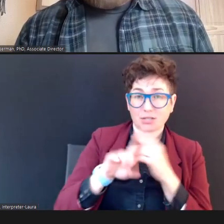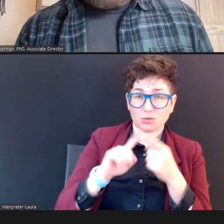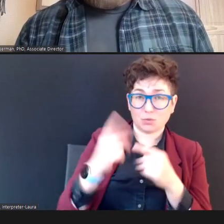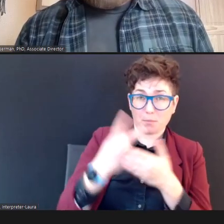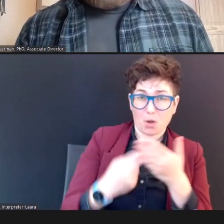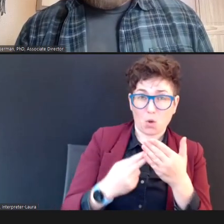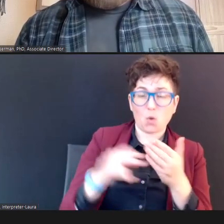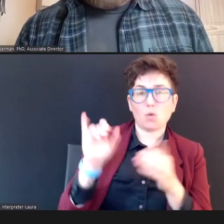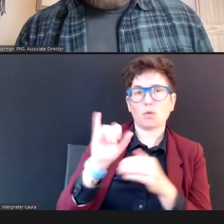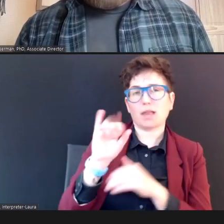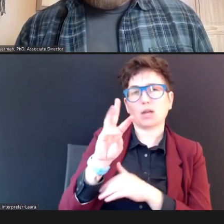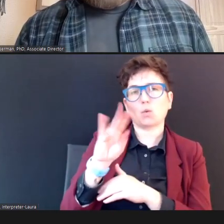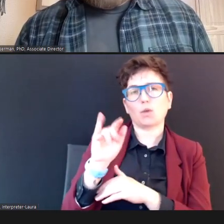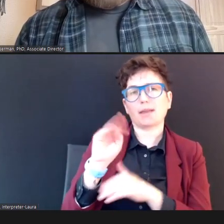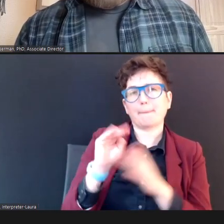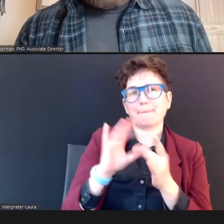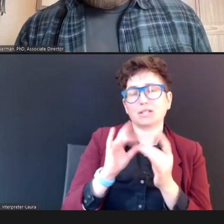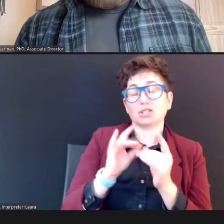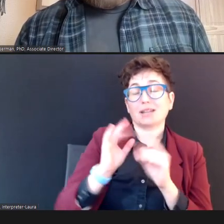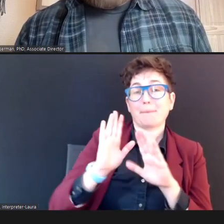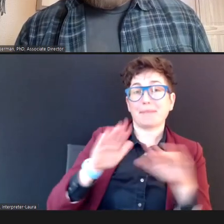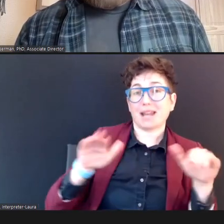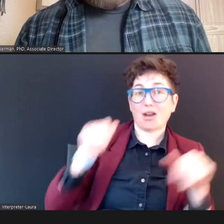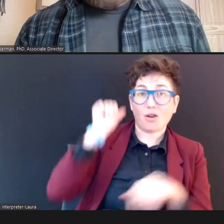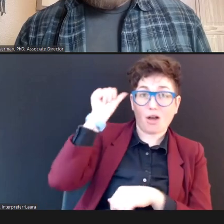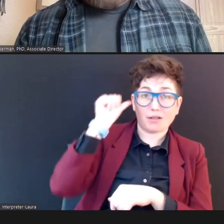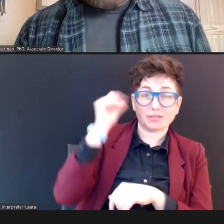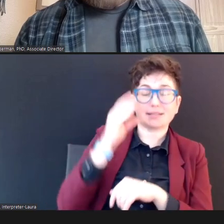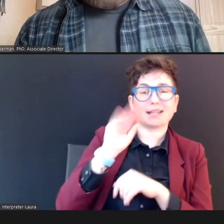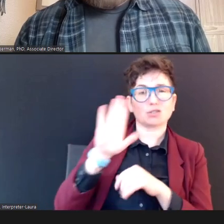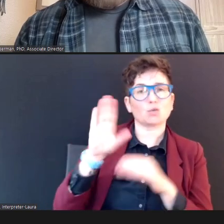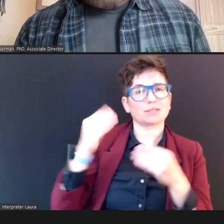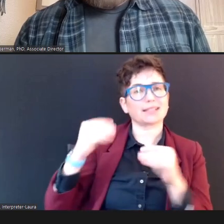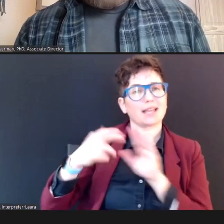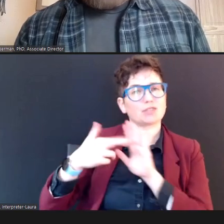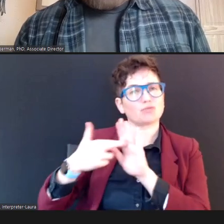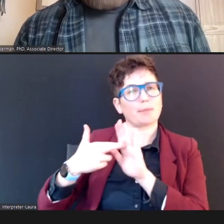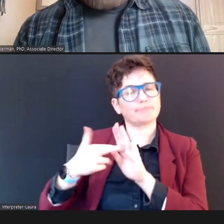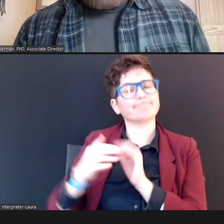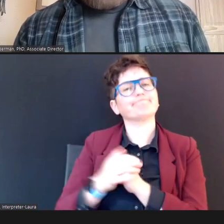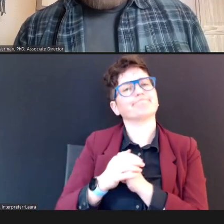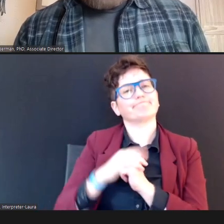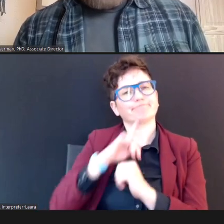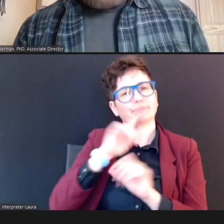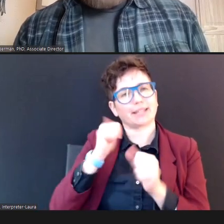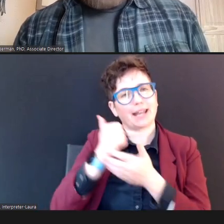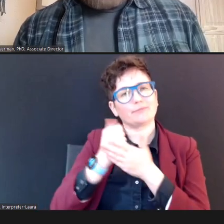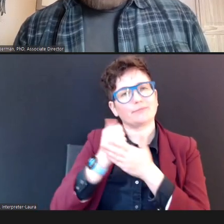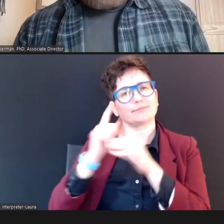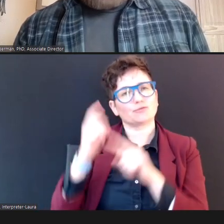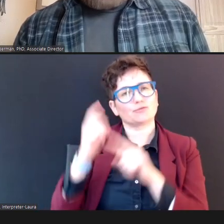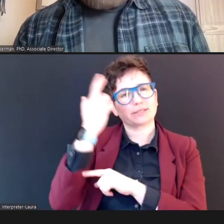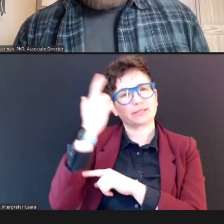audiologist, and your sales rep -- can really be helpful for different reasons, and so we really encourage you to have their contact